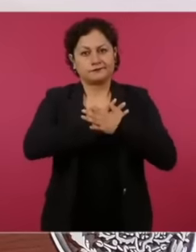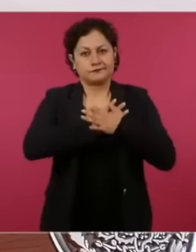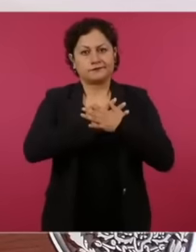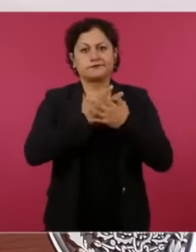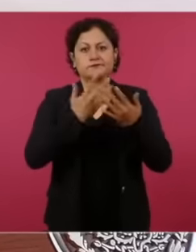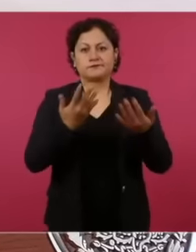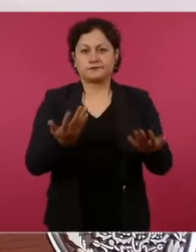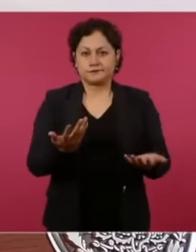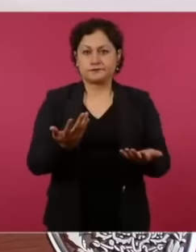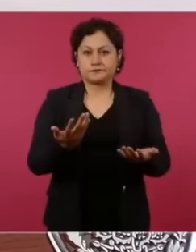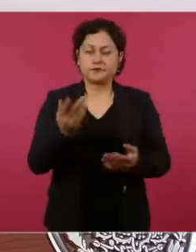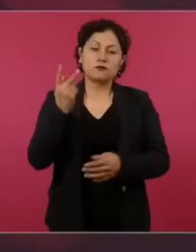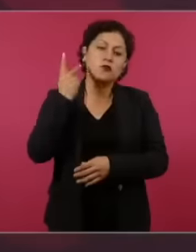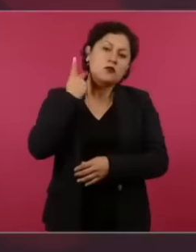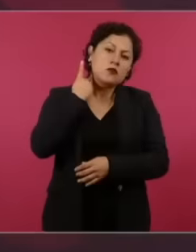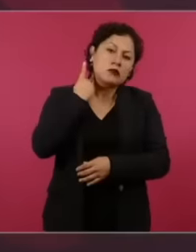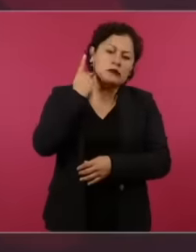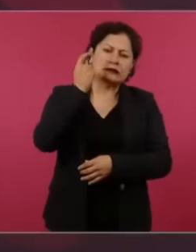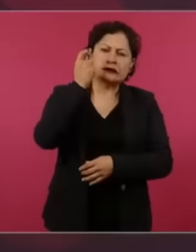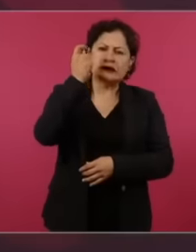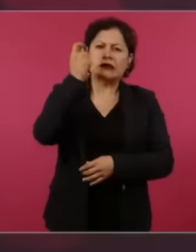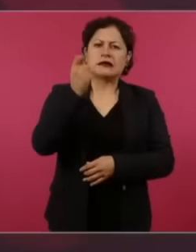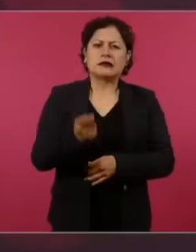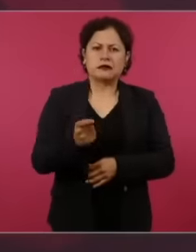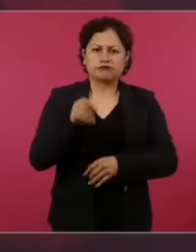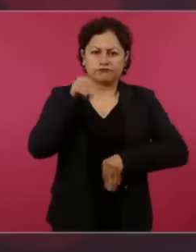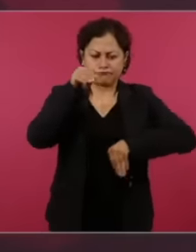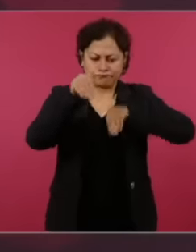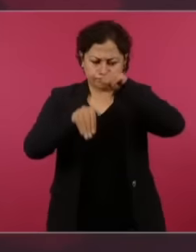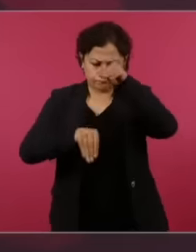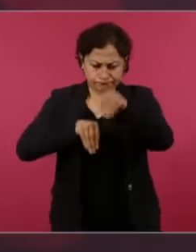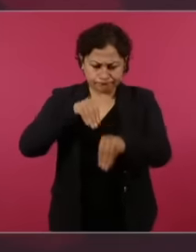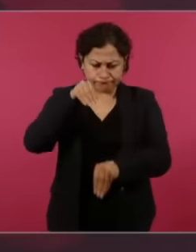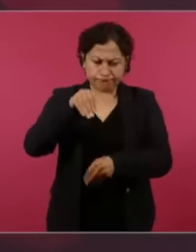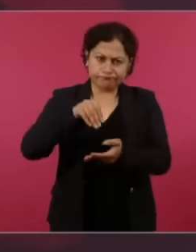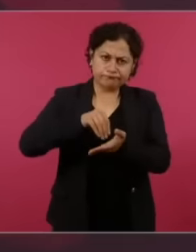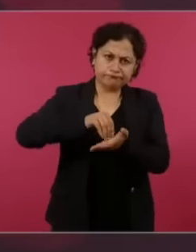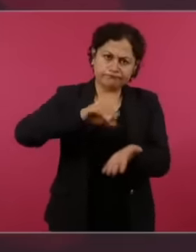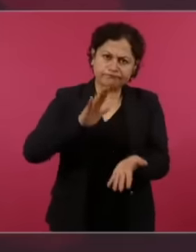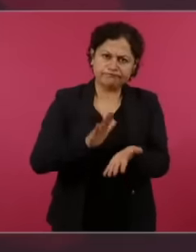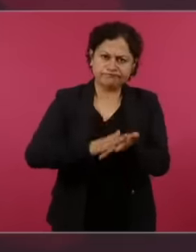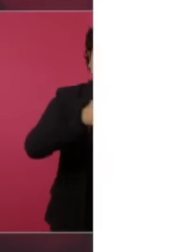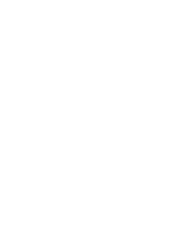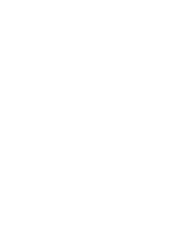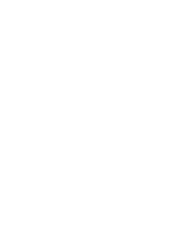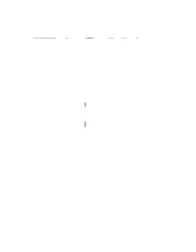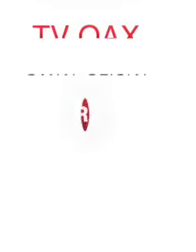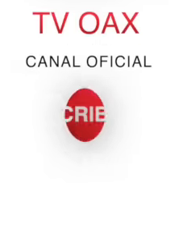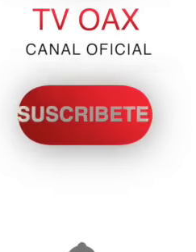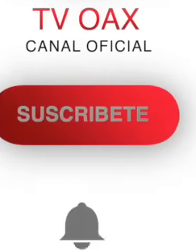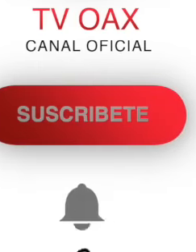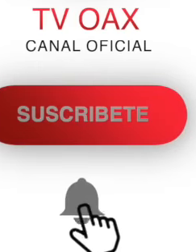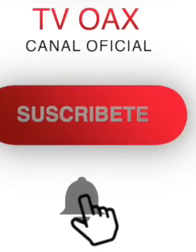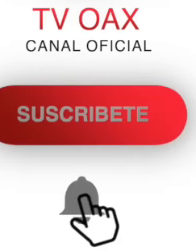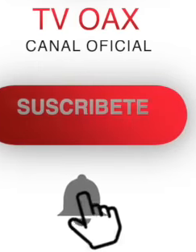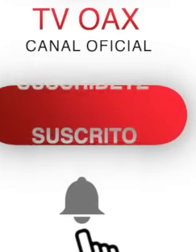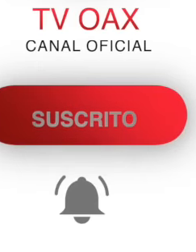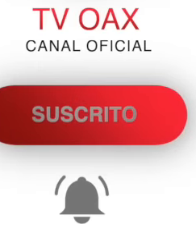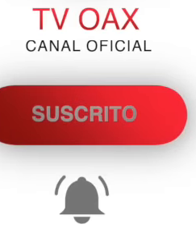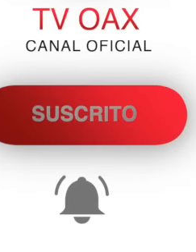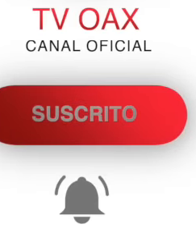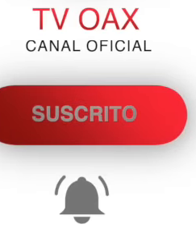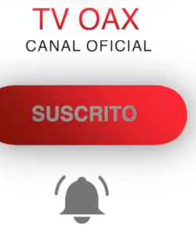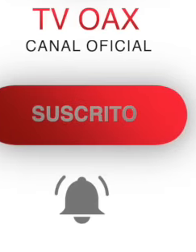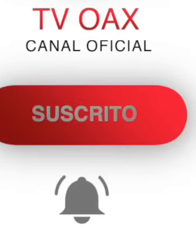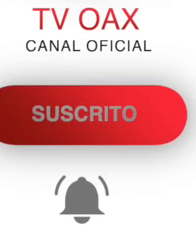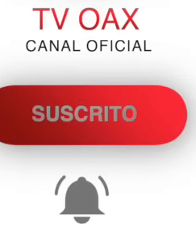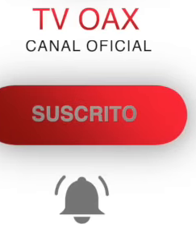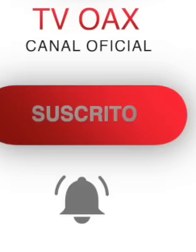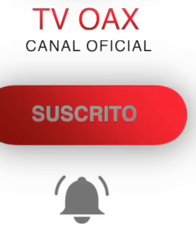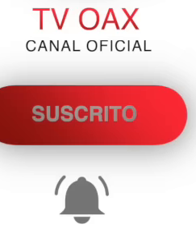history and it is